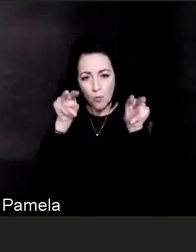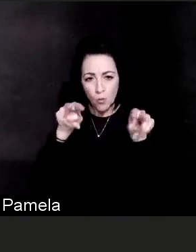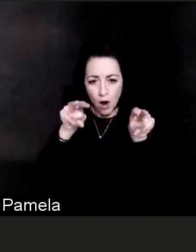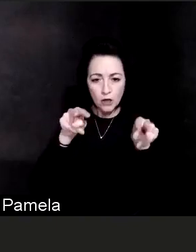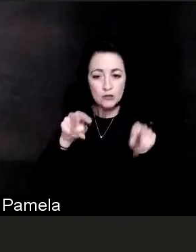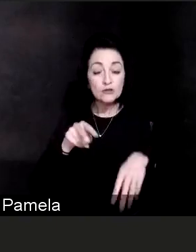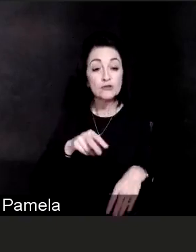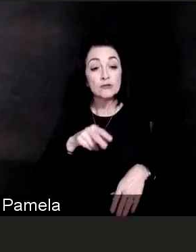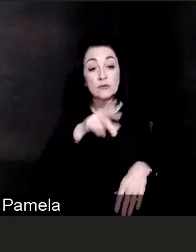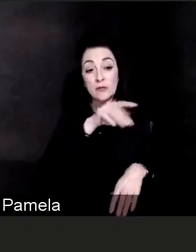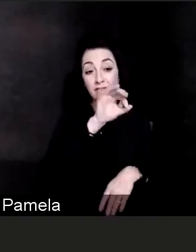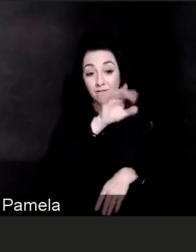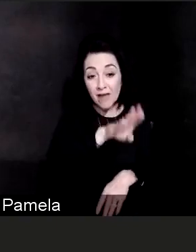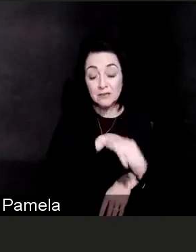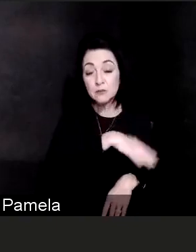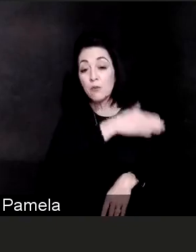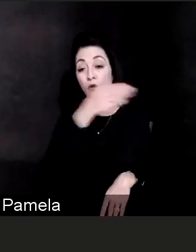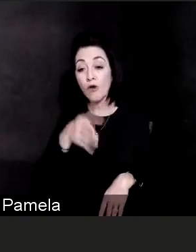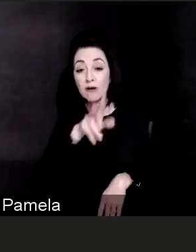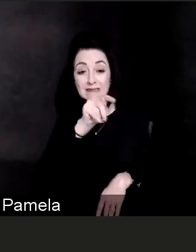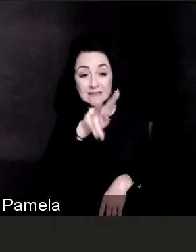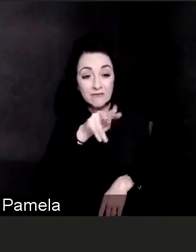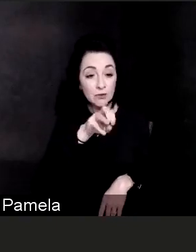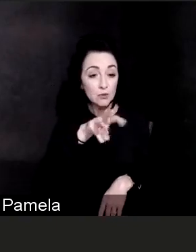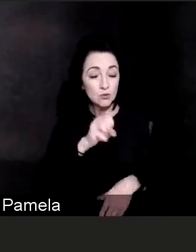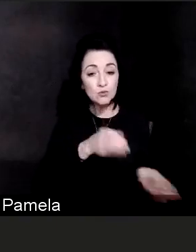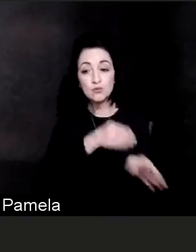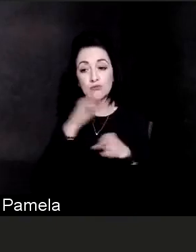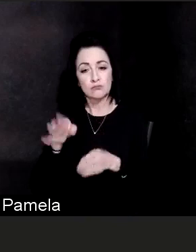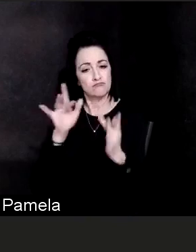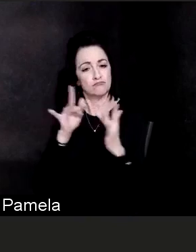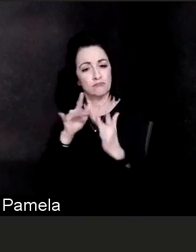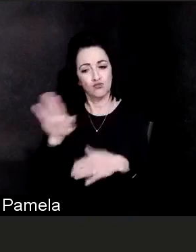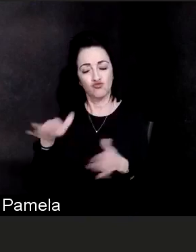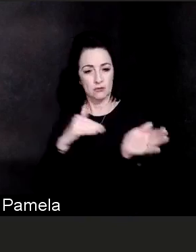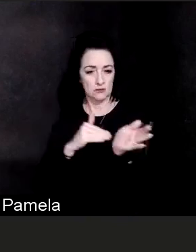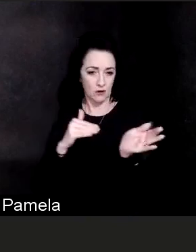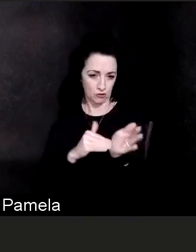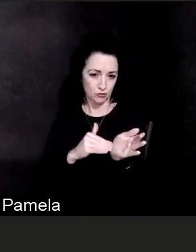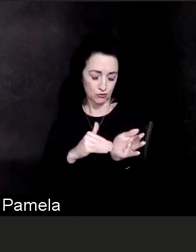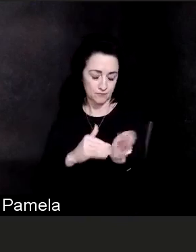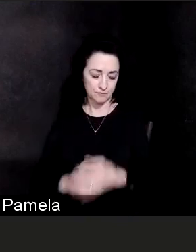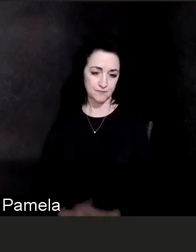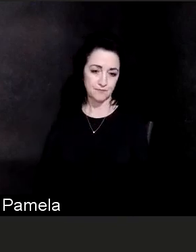Number two, I wanna thank the community for everything that you are doing.